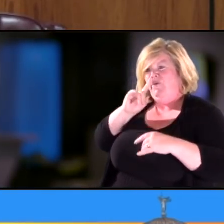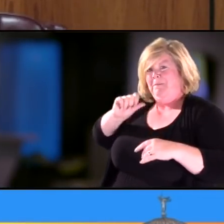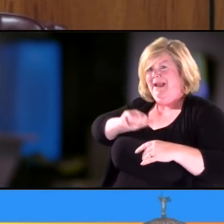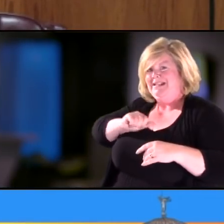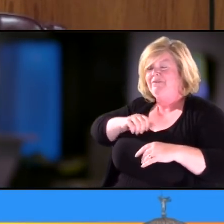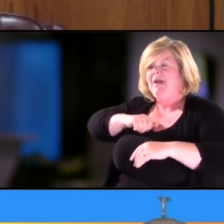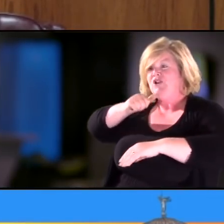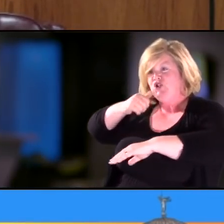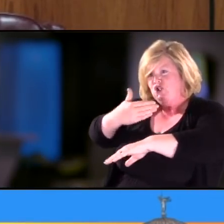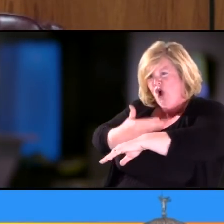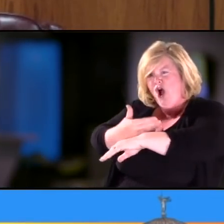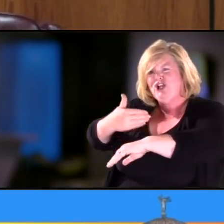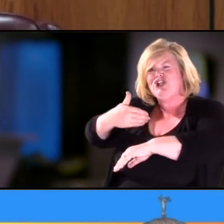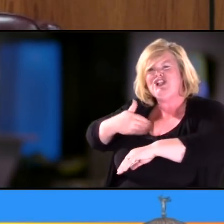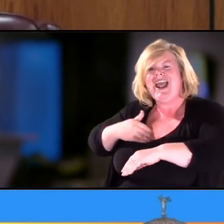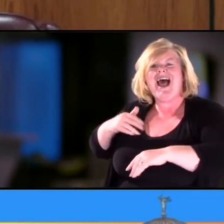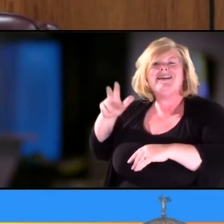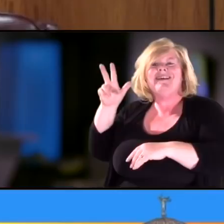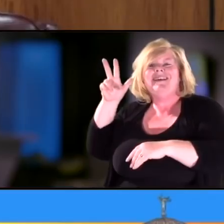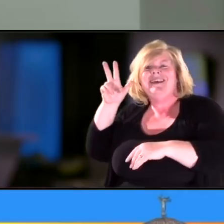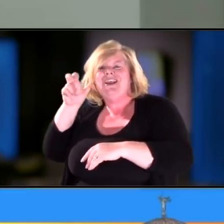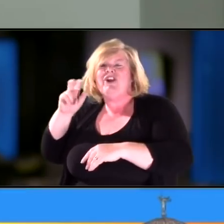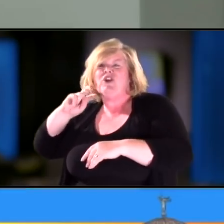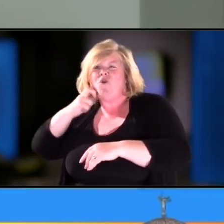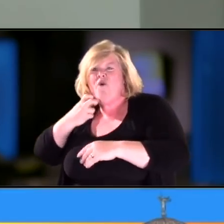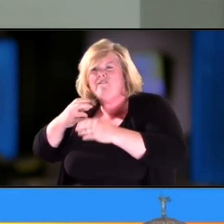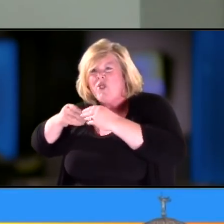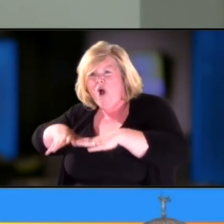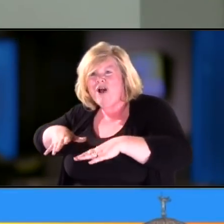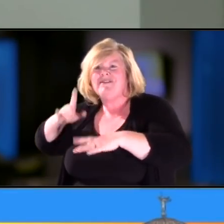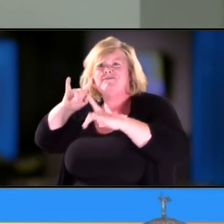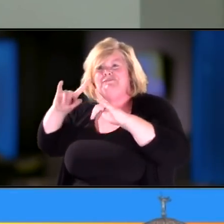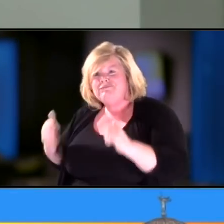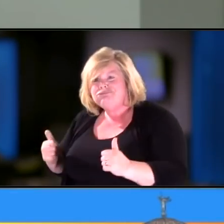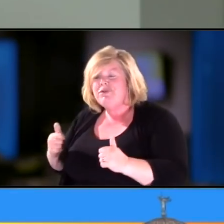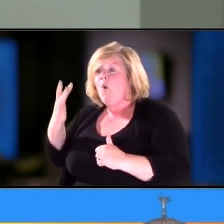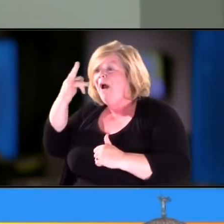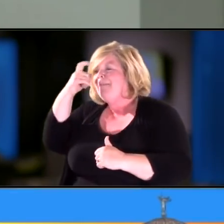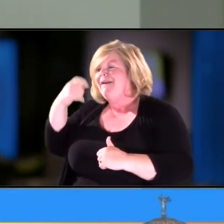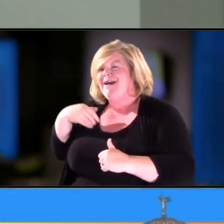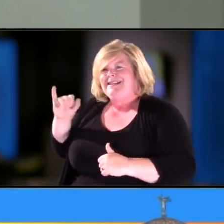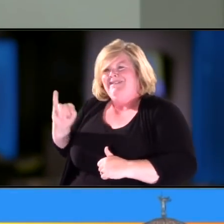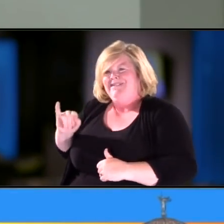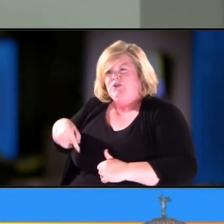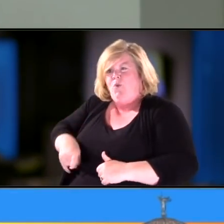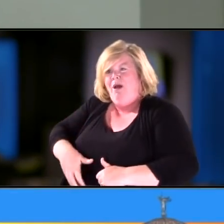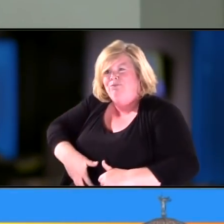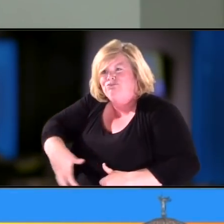She has sensory-neuro hearing loss due to a congenital cytomegalovirus infection while pregnant. And um.